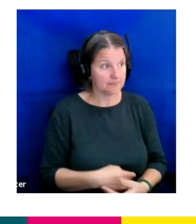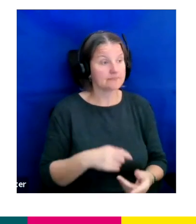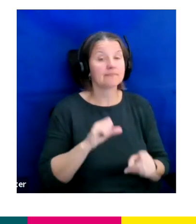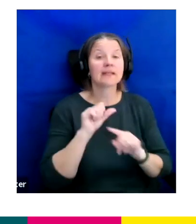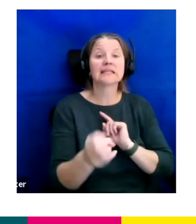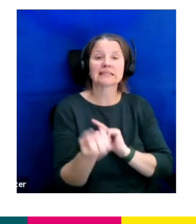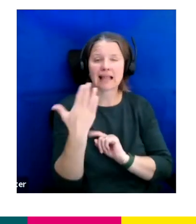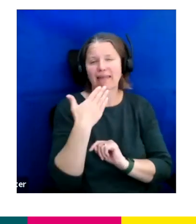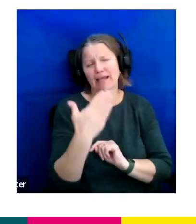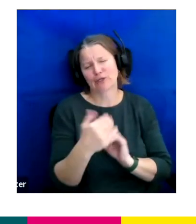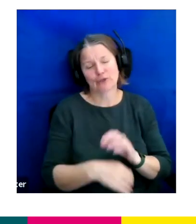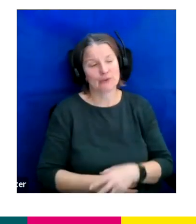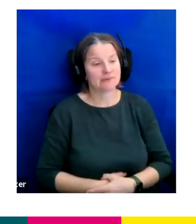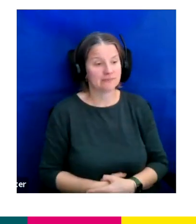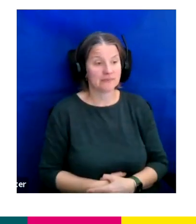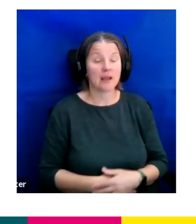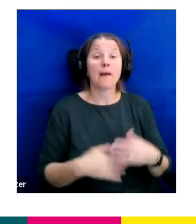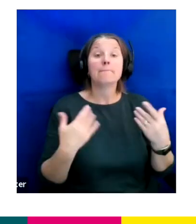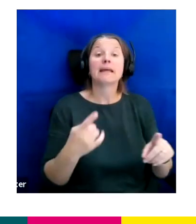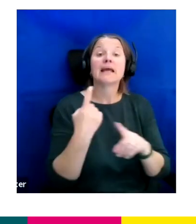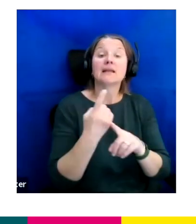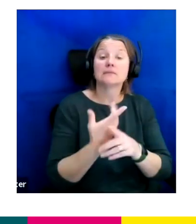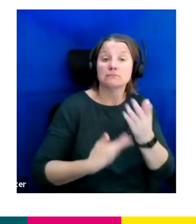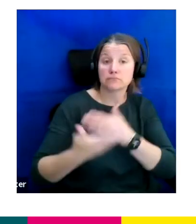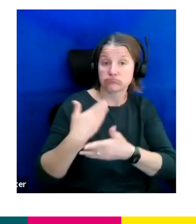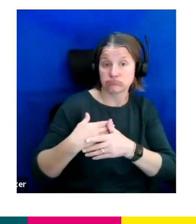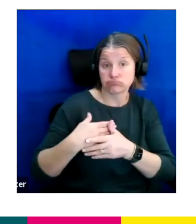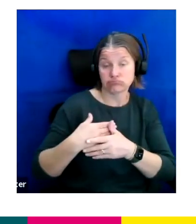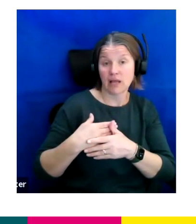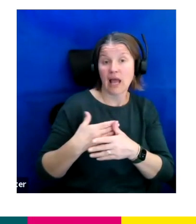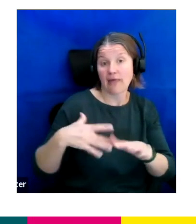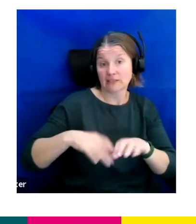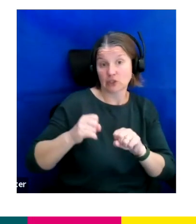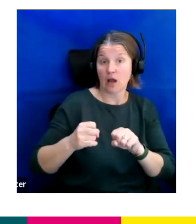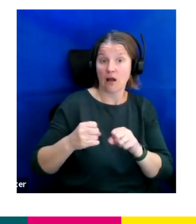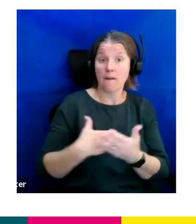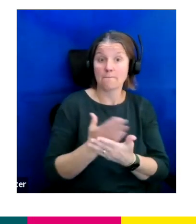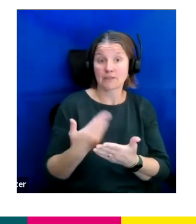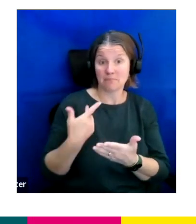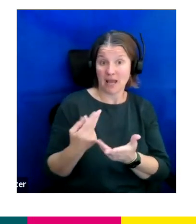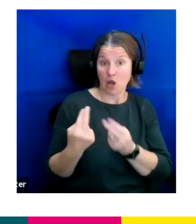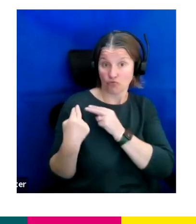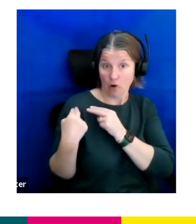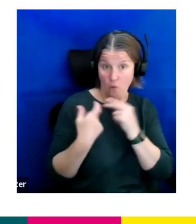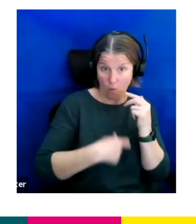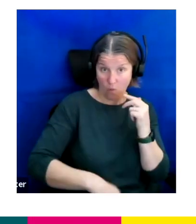So I spoke at about, at the very start of the session, part of my role is working with our five amazing networks.